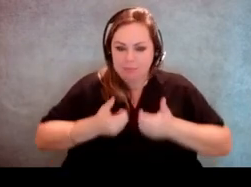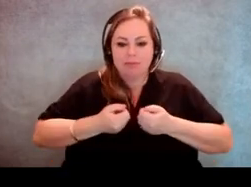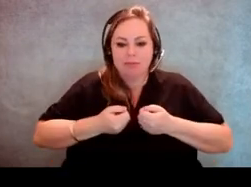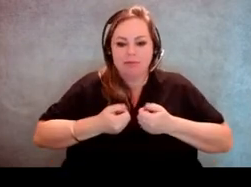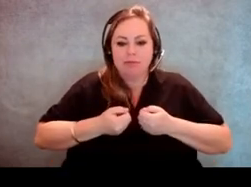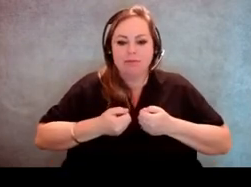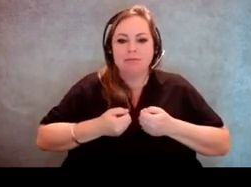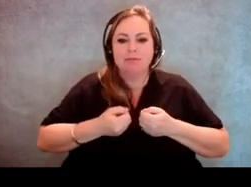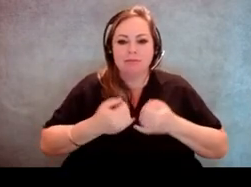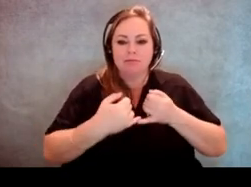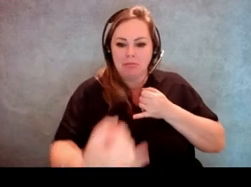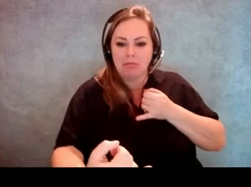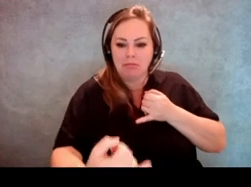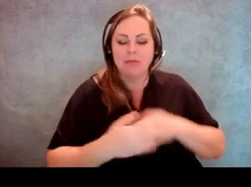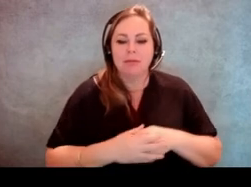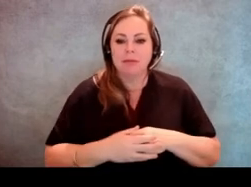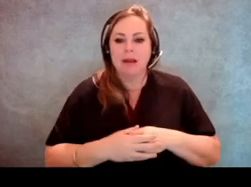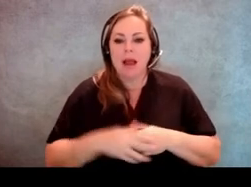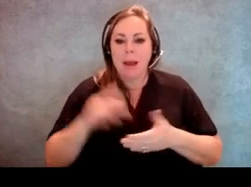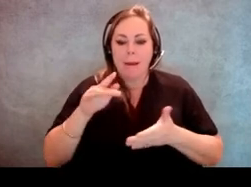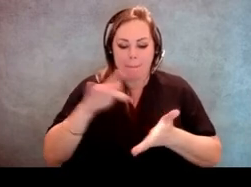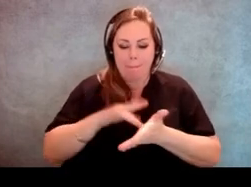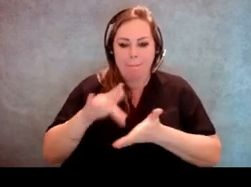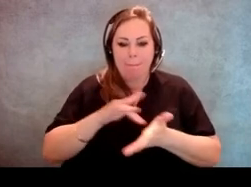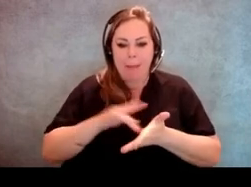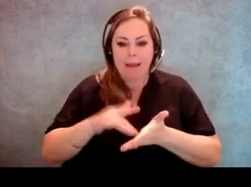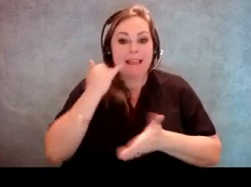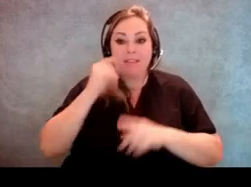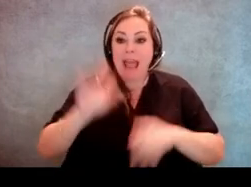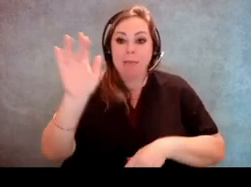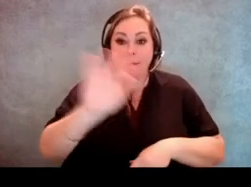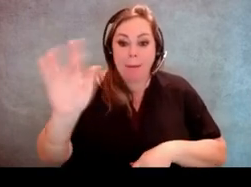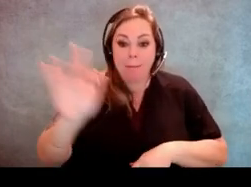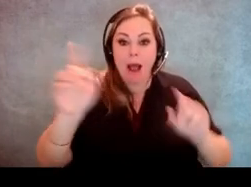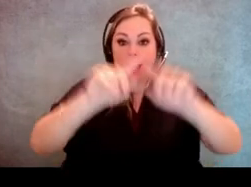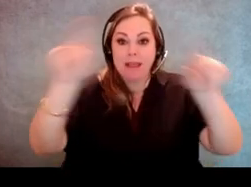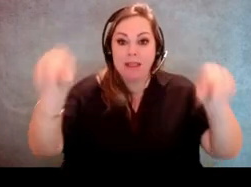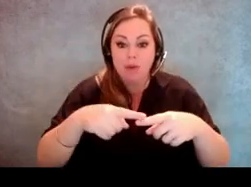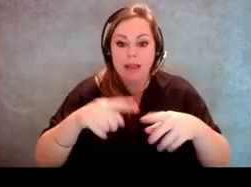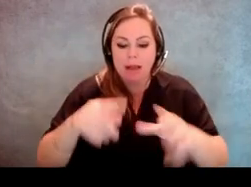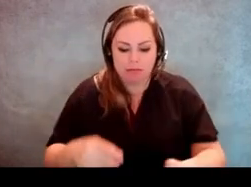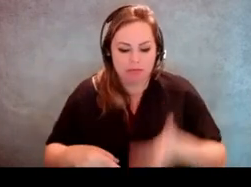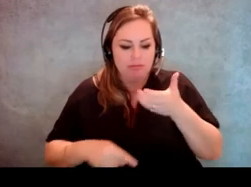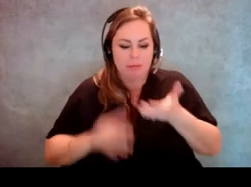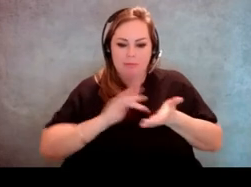and it should have buttons. So if someone cannot mark the machine on the screen, this will extend so that the ballot can be marked.